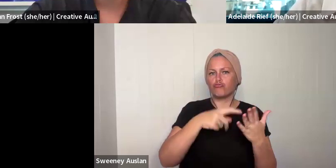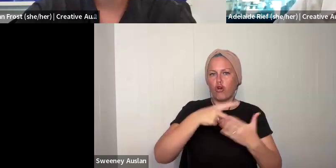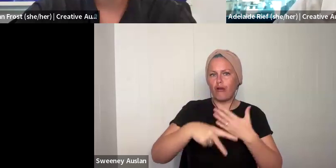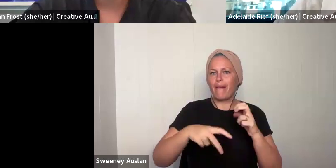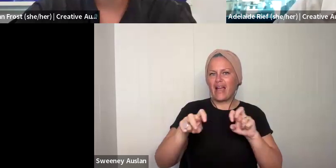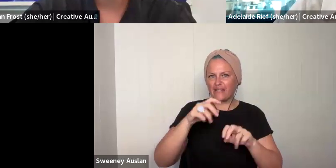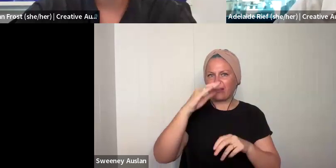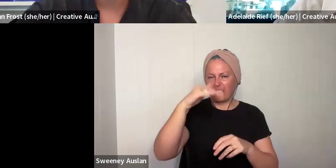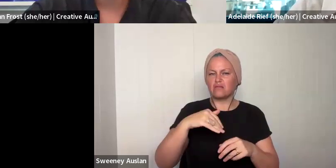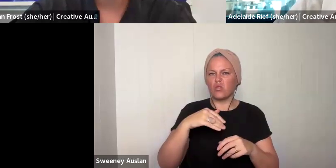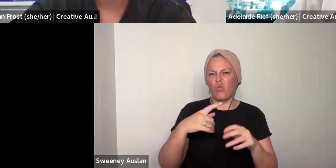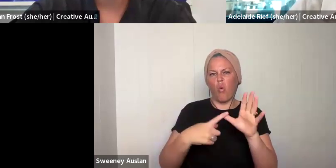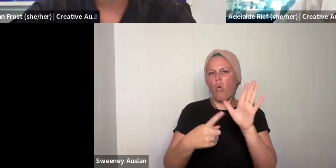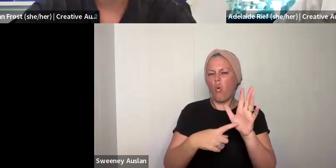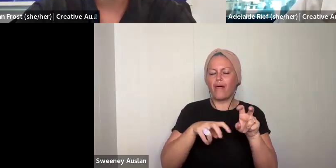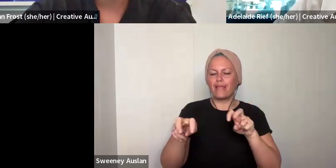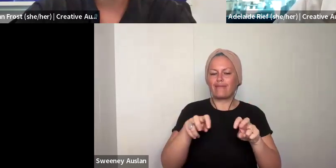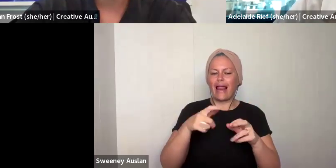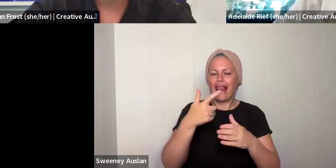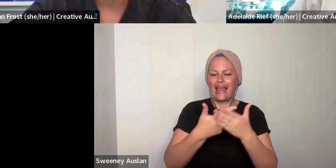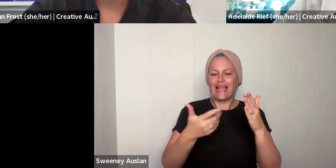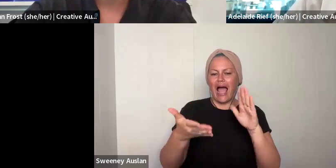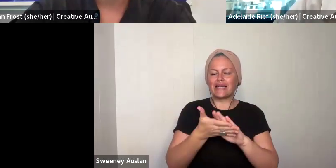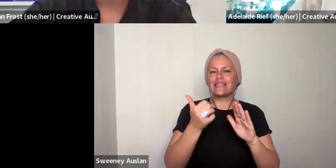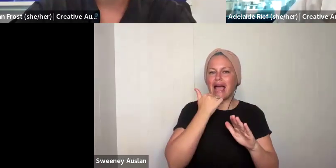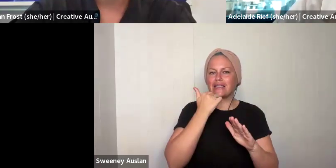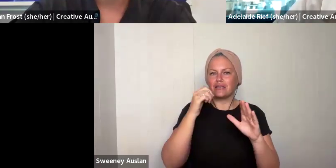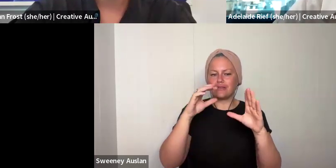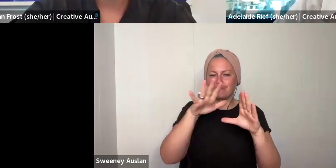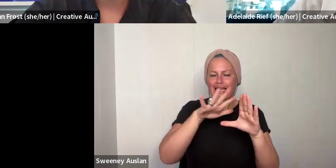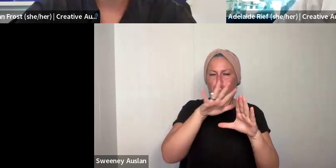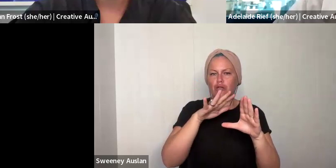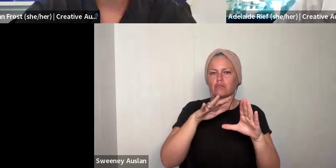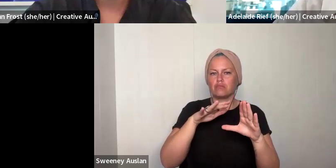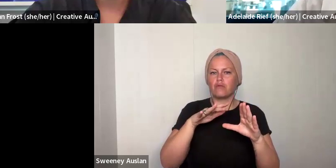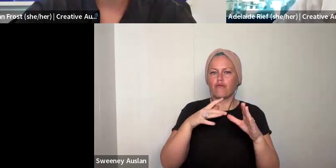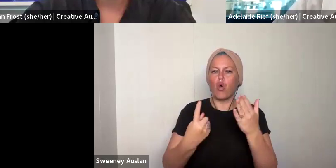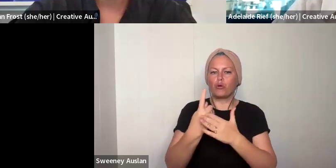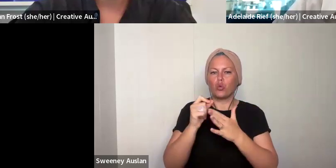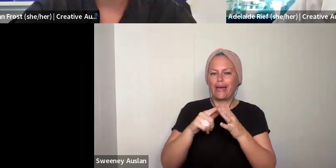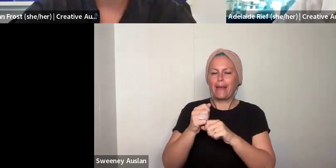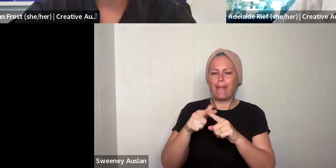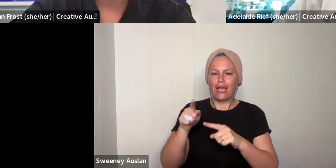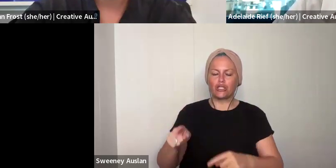of the compulsory program activities. That is all of the activities that are